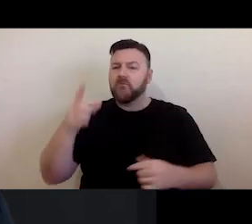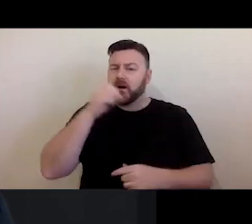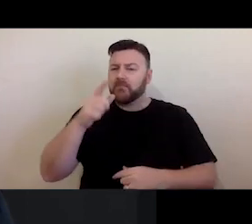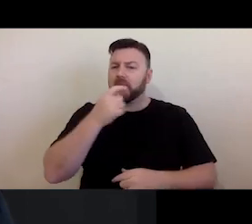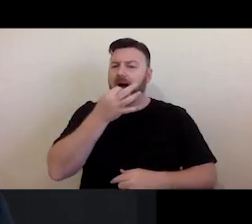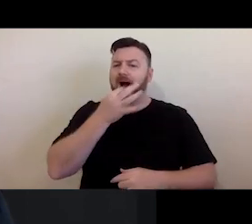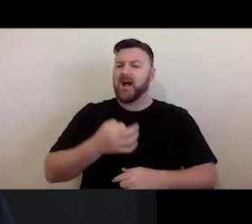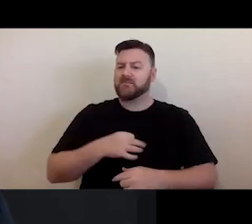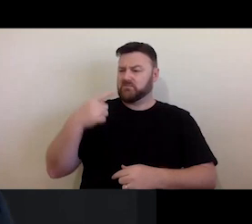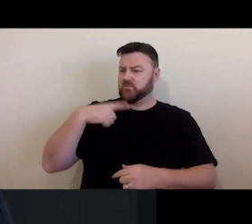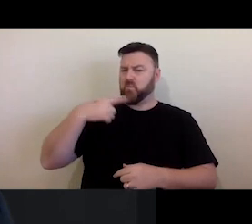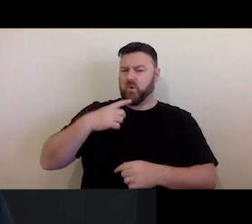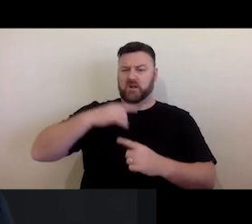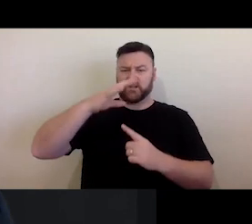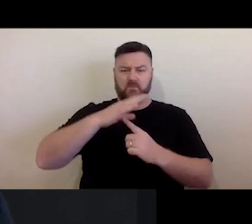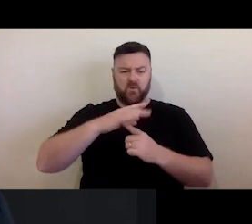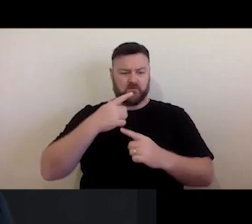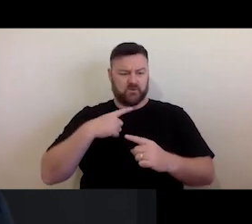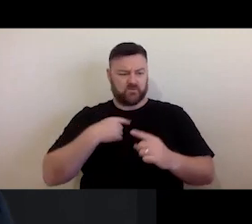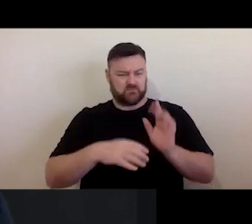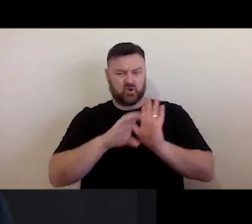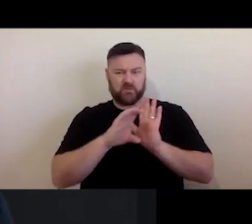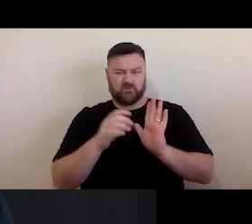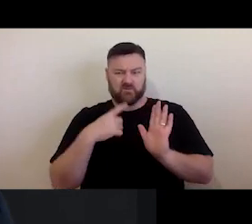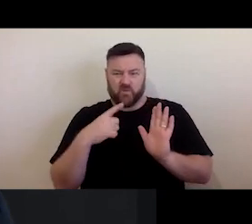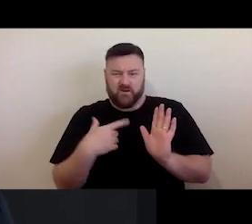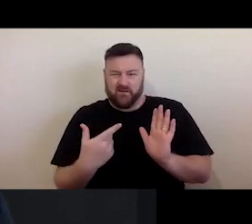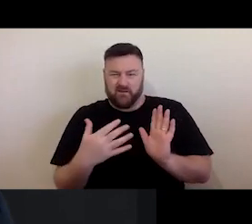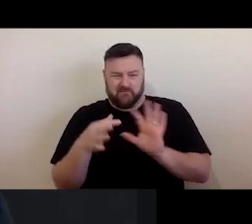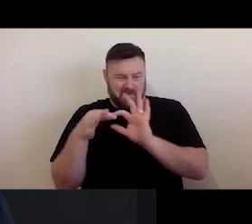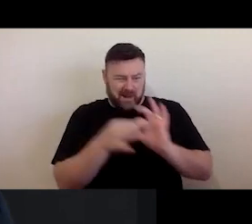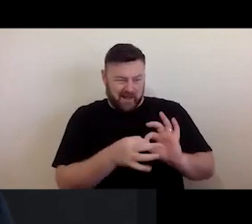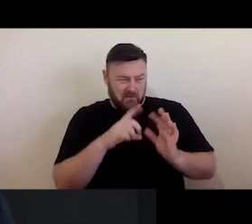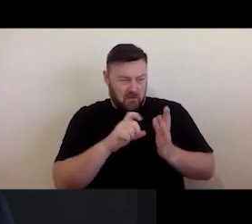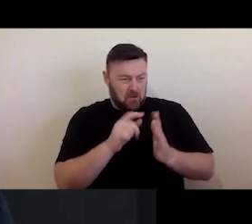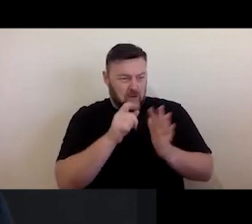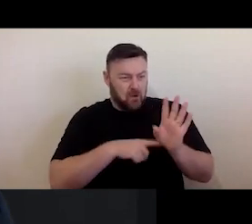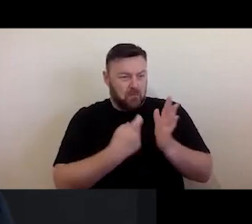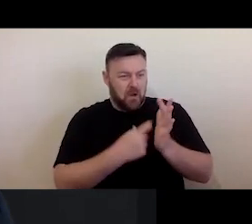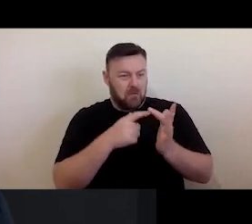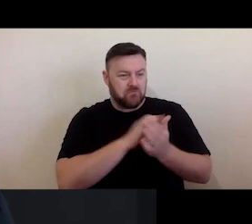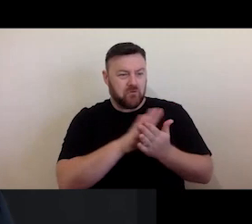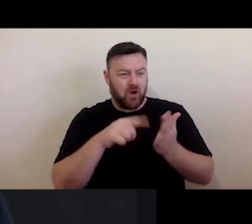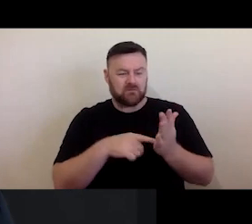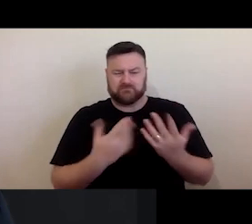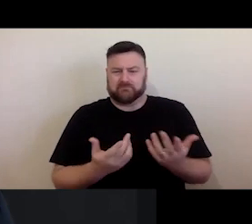country is important from a copyright perspective. And to that I usually say to people - copyright is a legal protection designed to